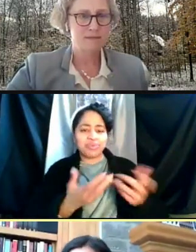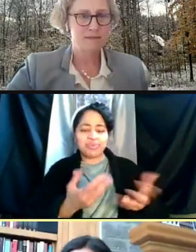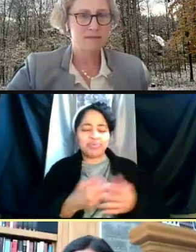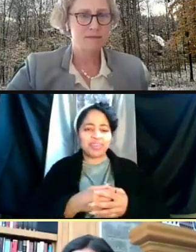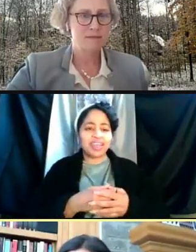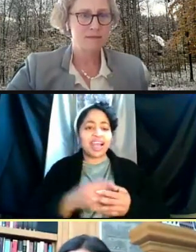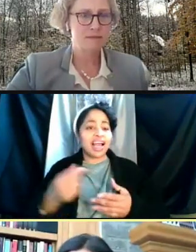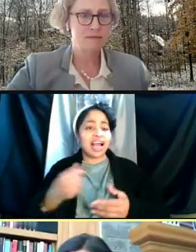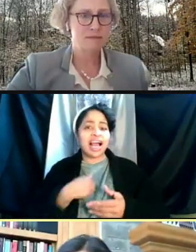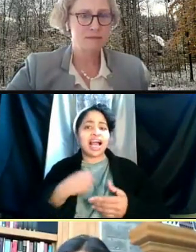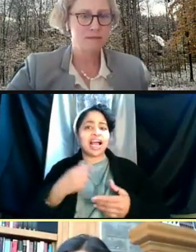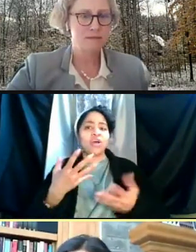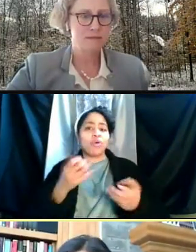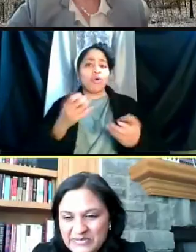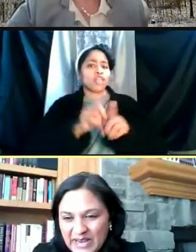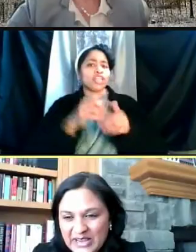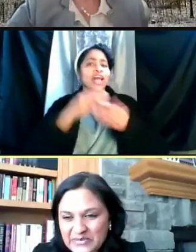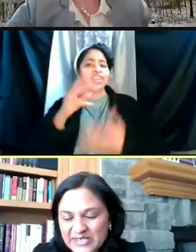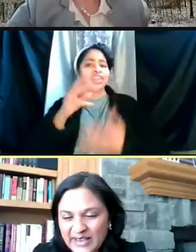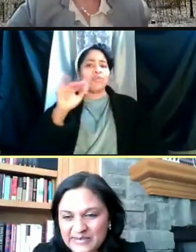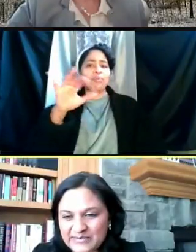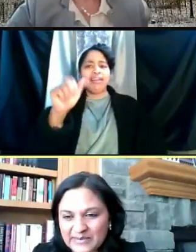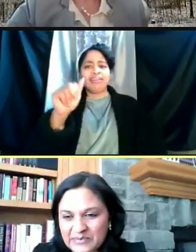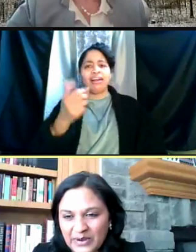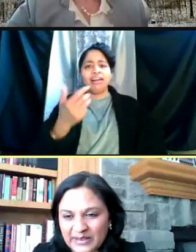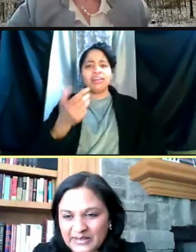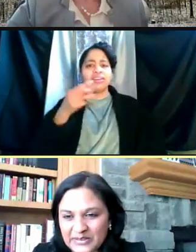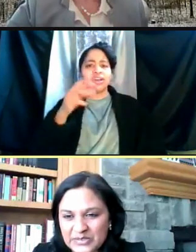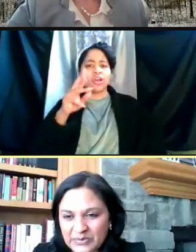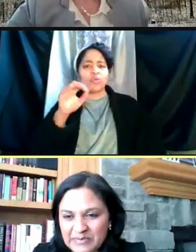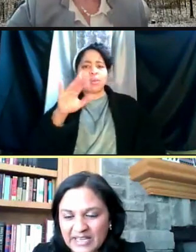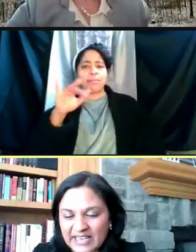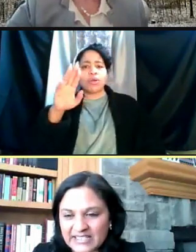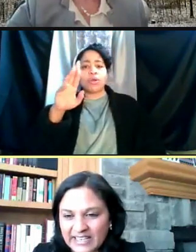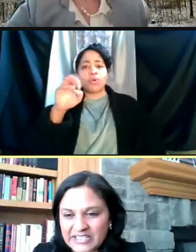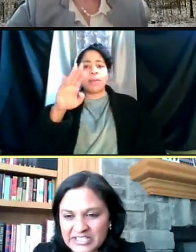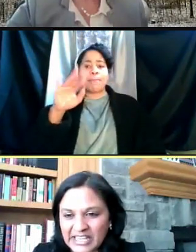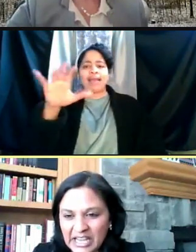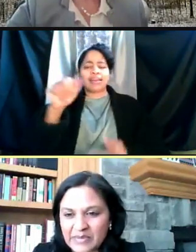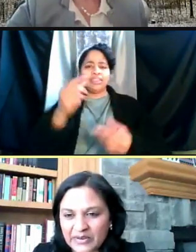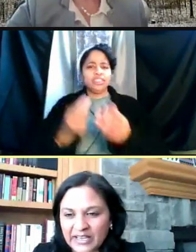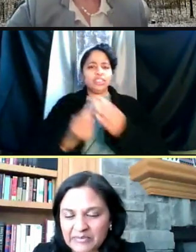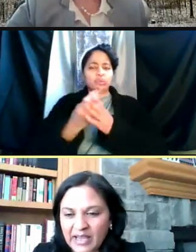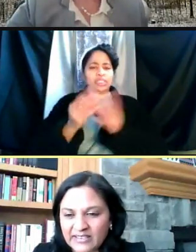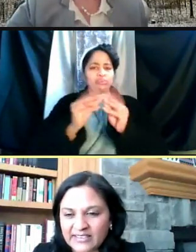I wanna also thank Rebecca. Rebecca was, wait, those spring meetings like just thinking about getting back